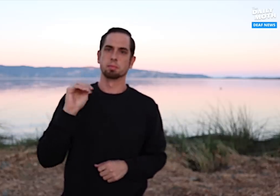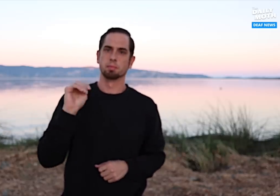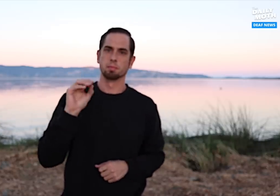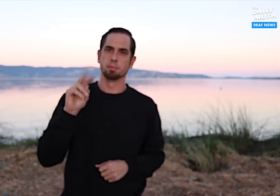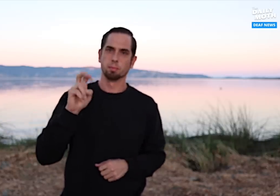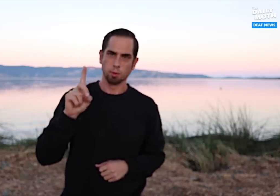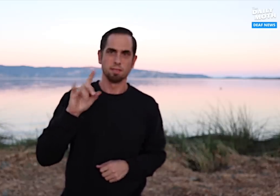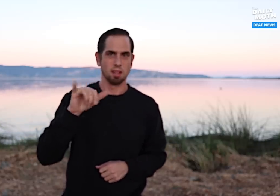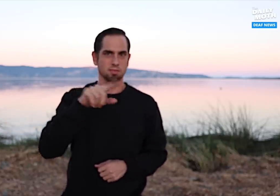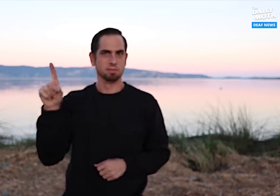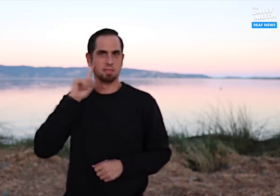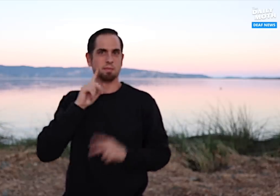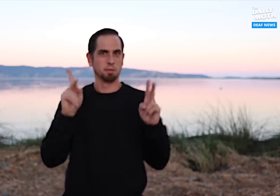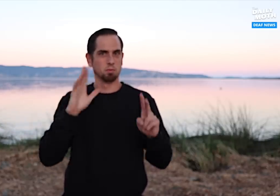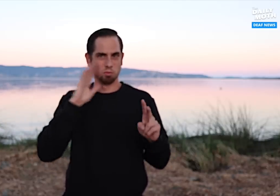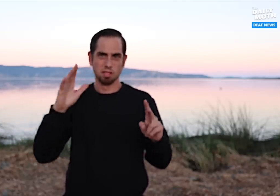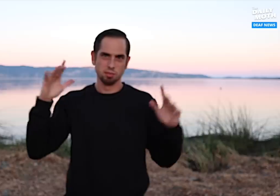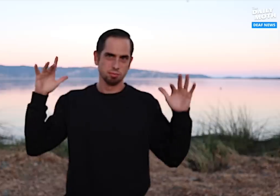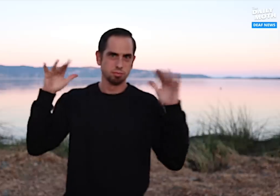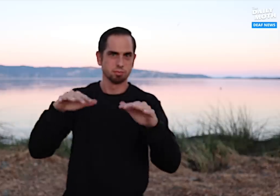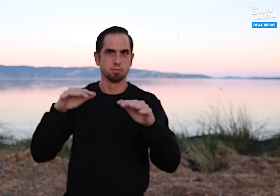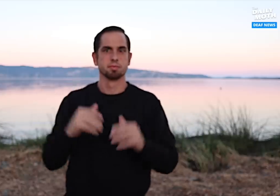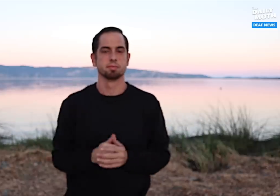they would do this.